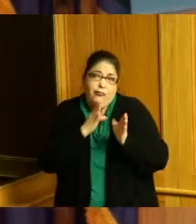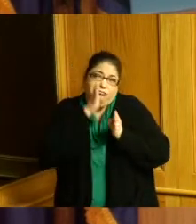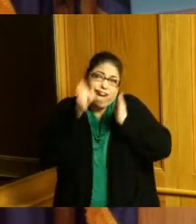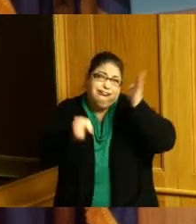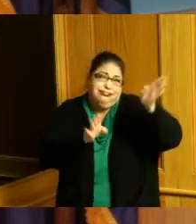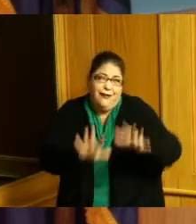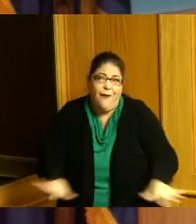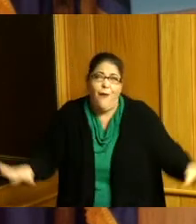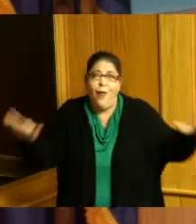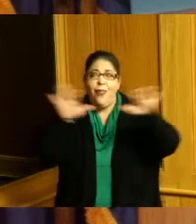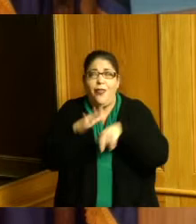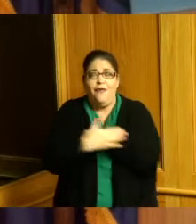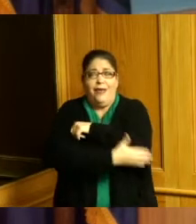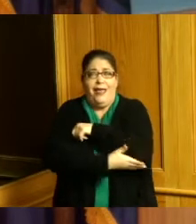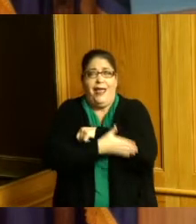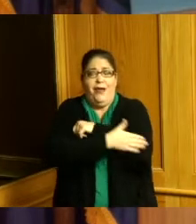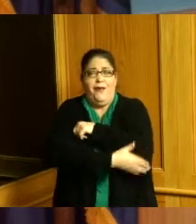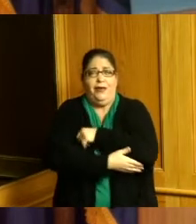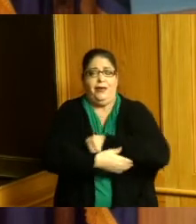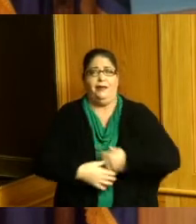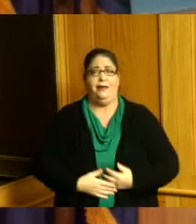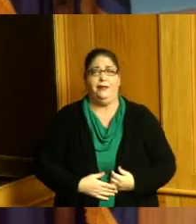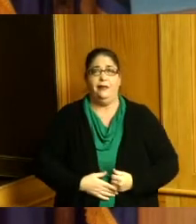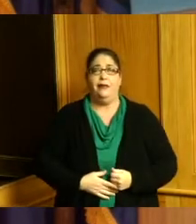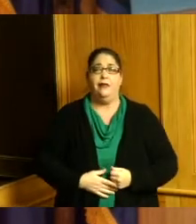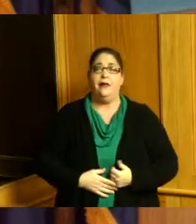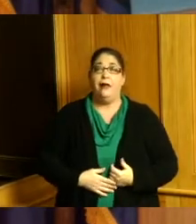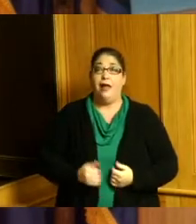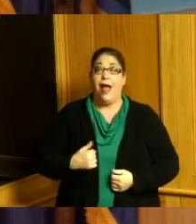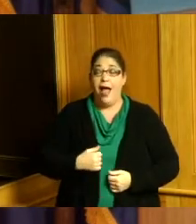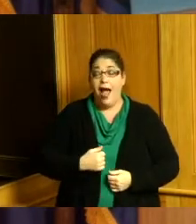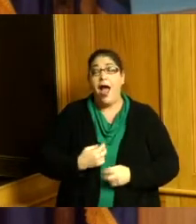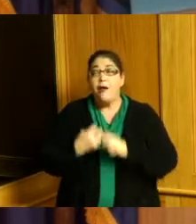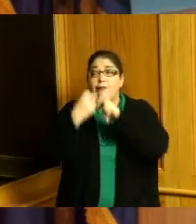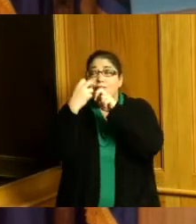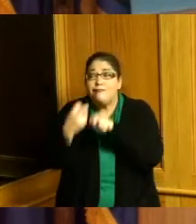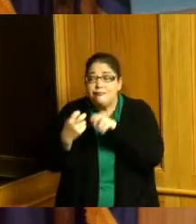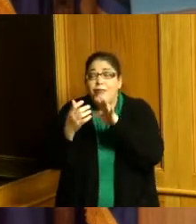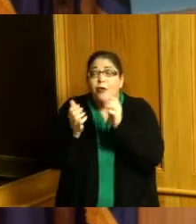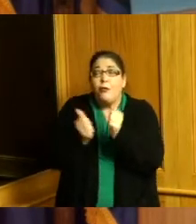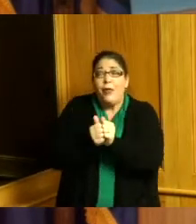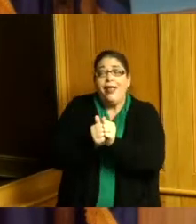and see seniors who had not seen people in a while and didn't know when they would see someone else